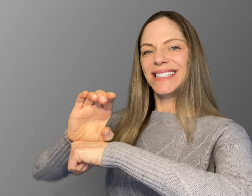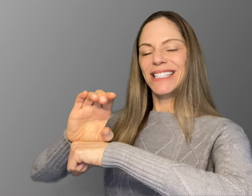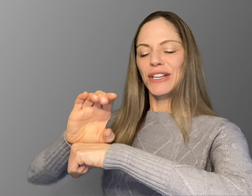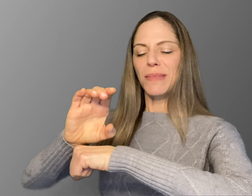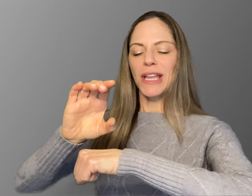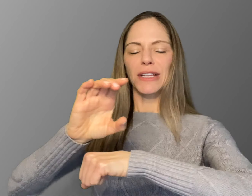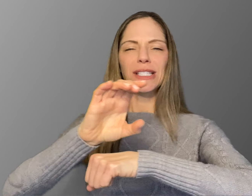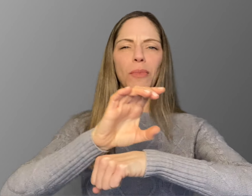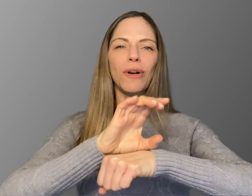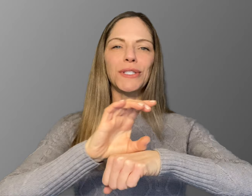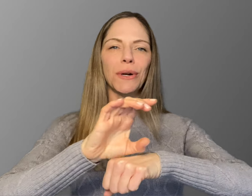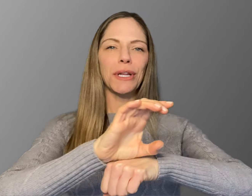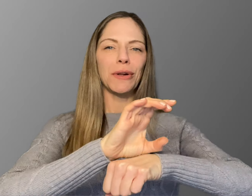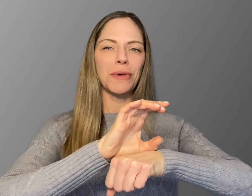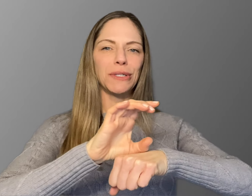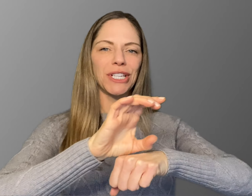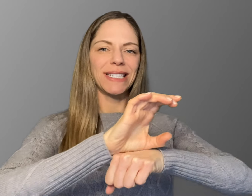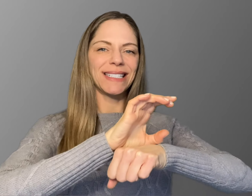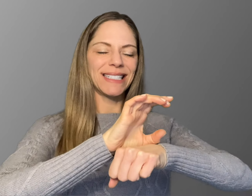You're making a small circular motion